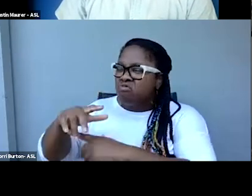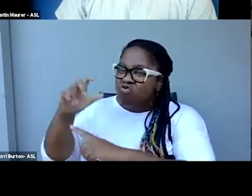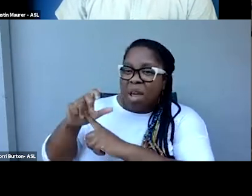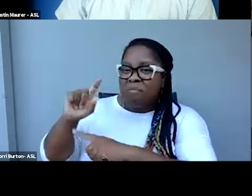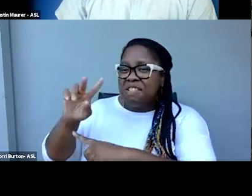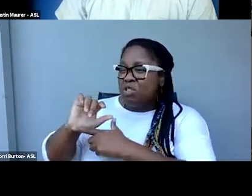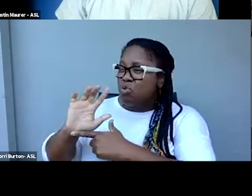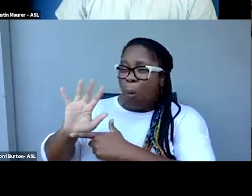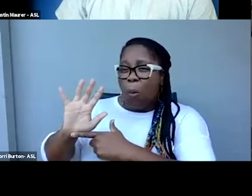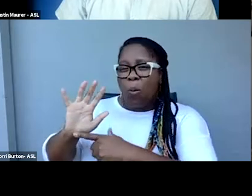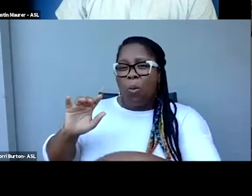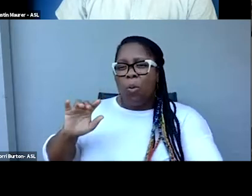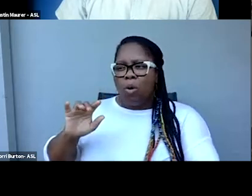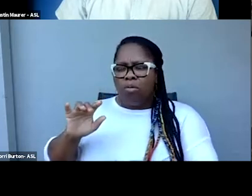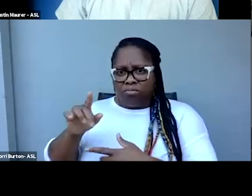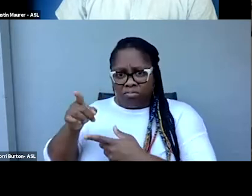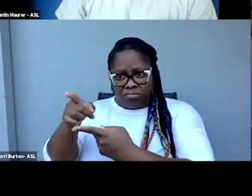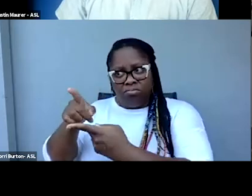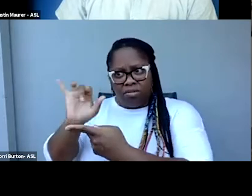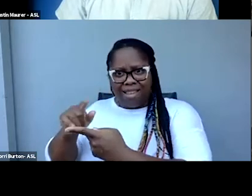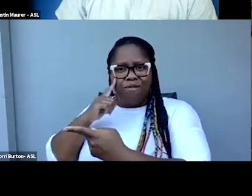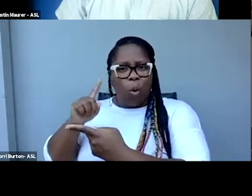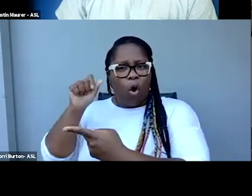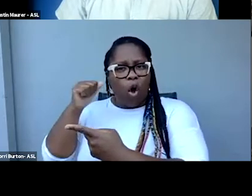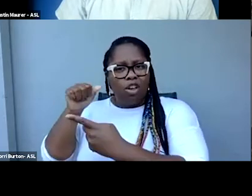Is there any sort of equivalent to that for captions?